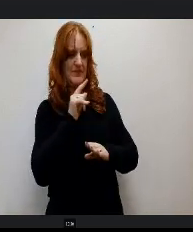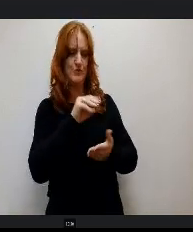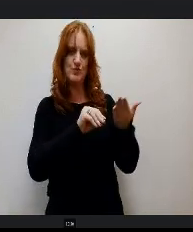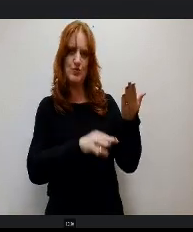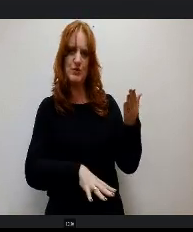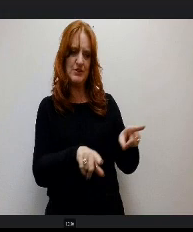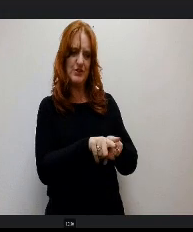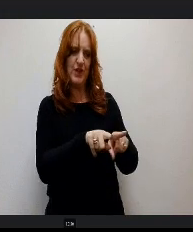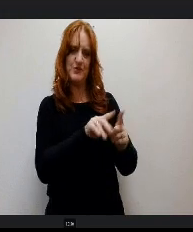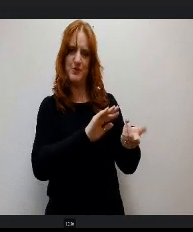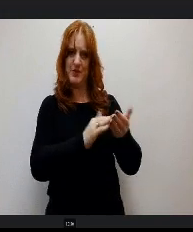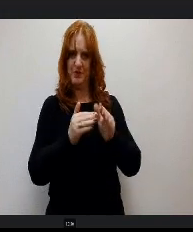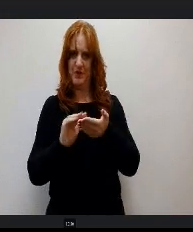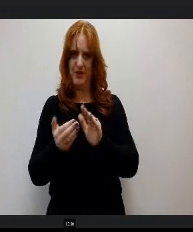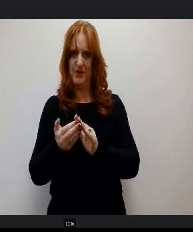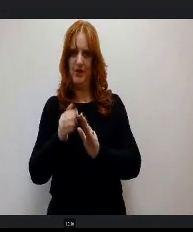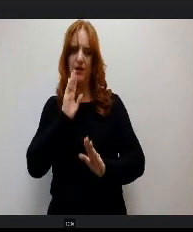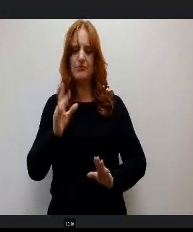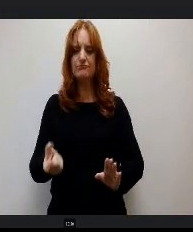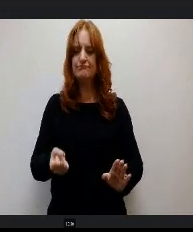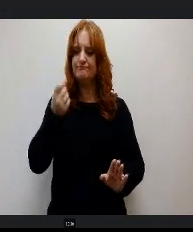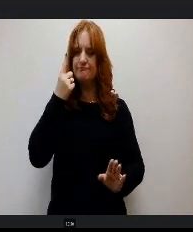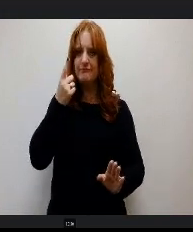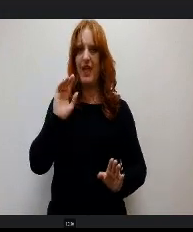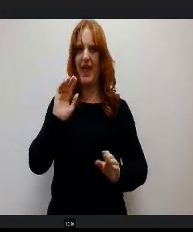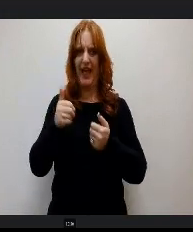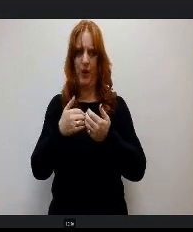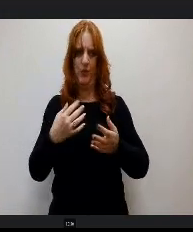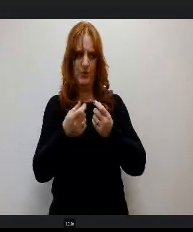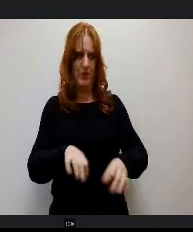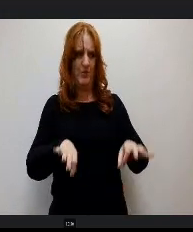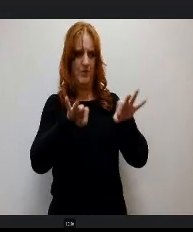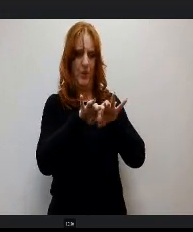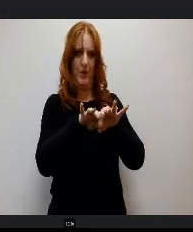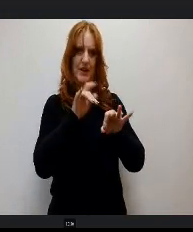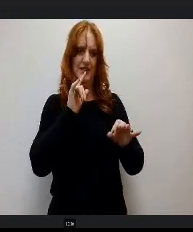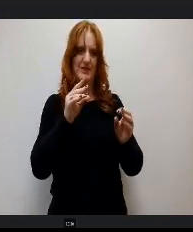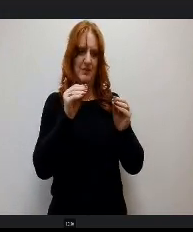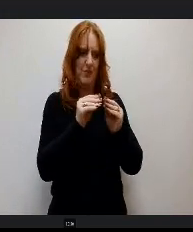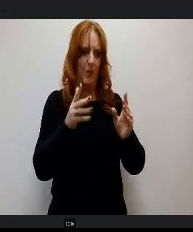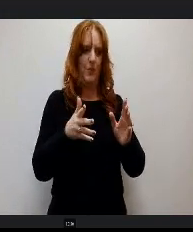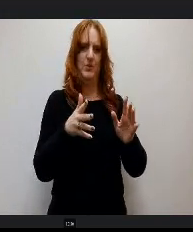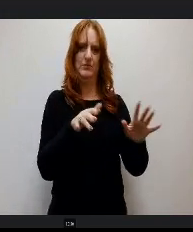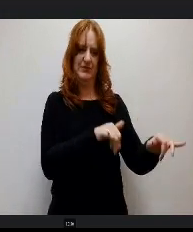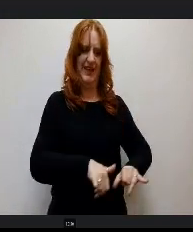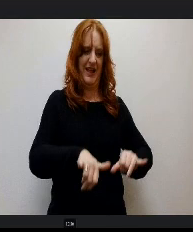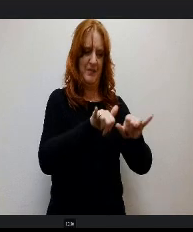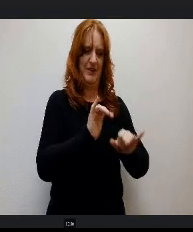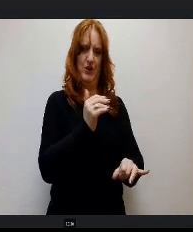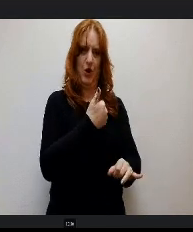o understand the prevalence of dyslexia on our campus is likely much higher than in typical populations initial